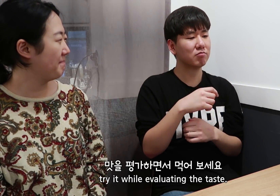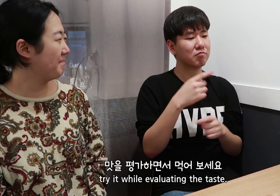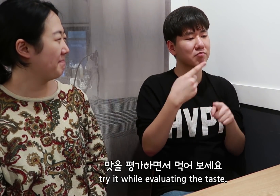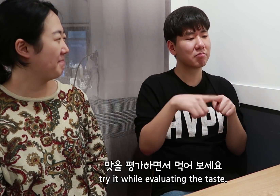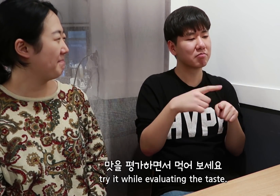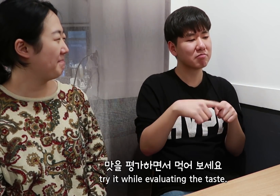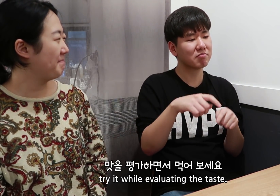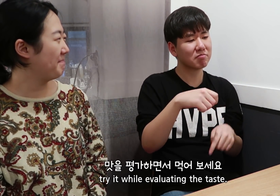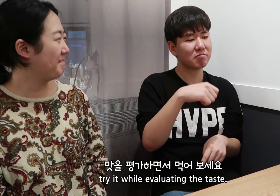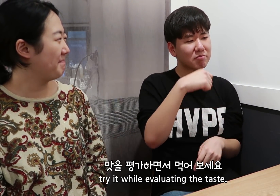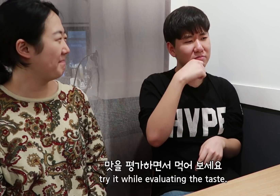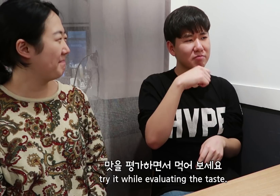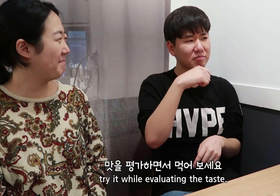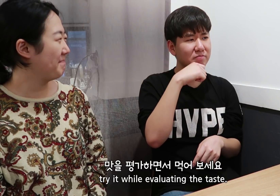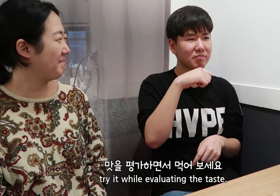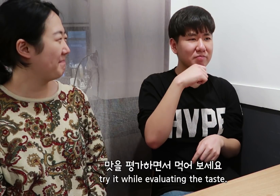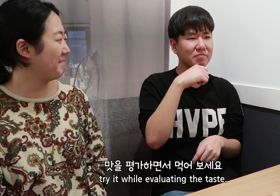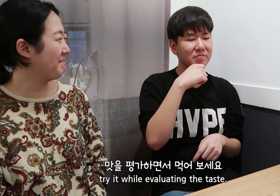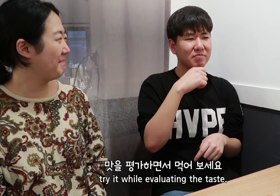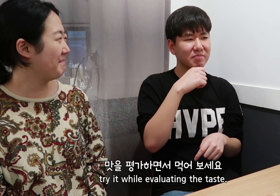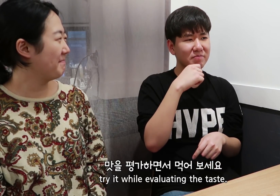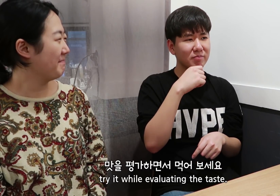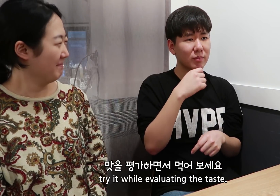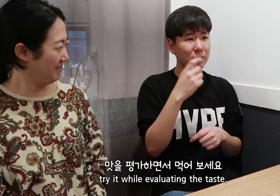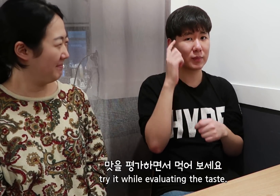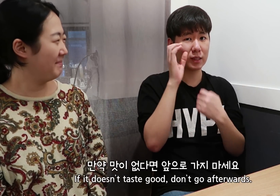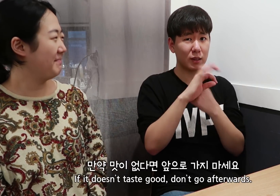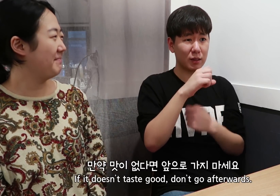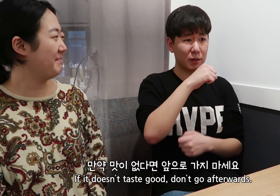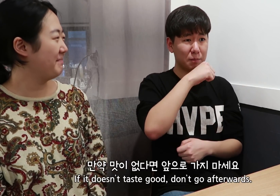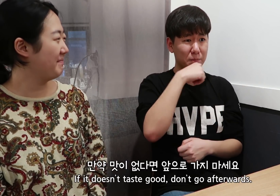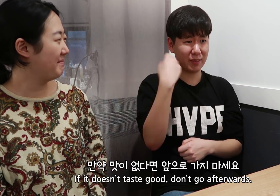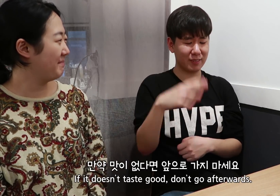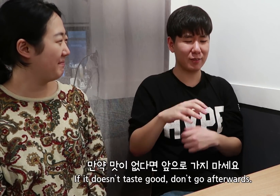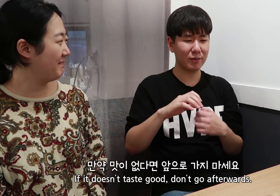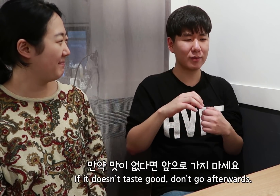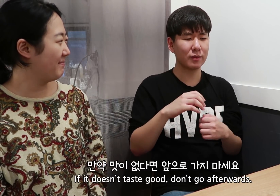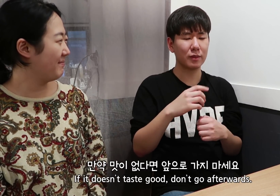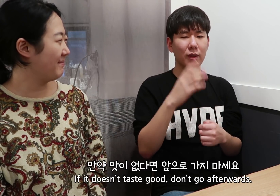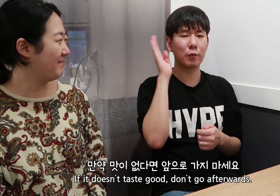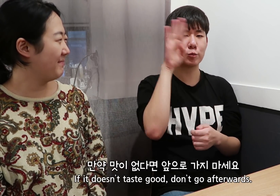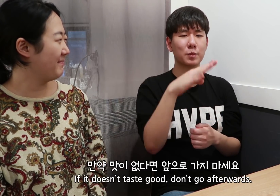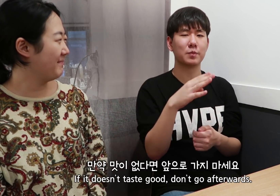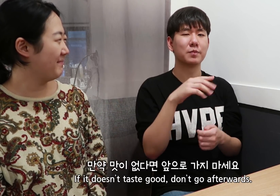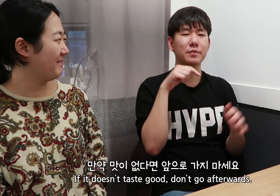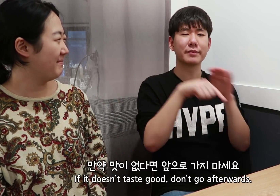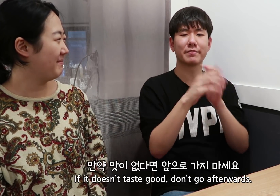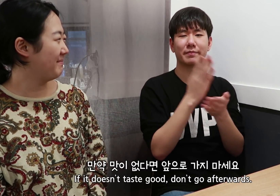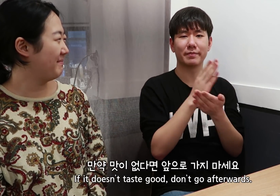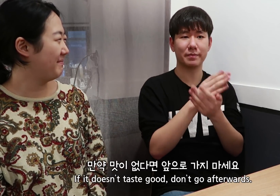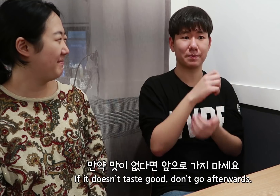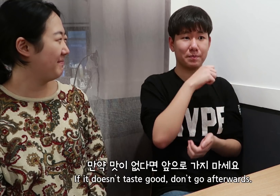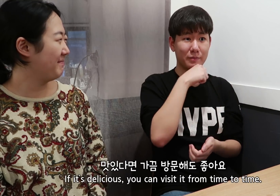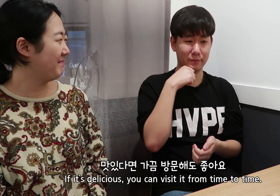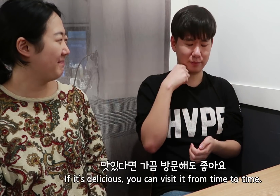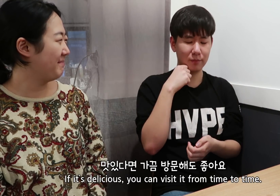try it while evaluating the taste. If it doesn’t taste good, don’t go afterwards.